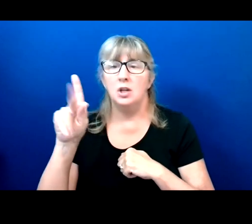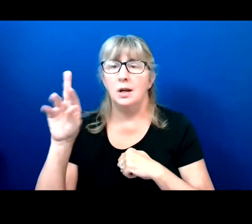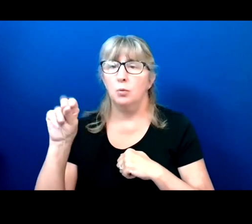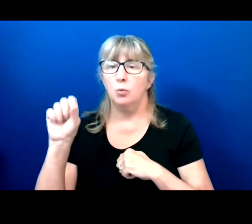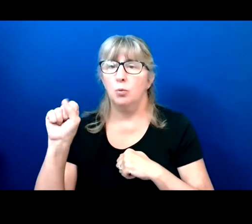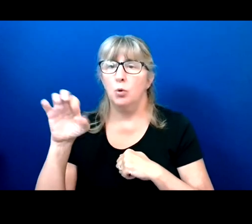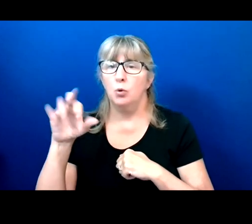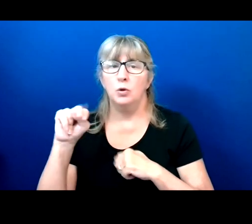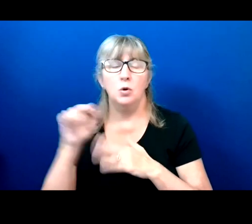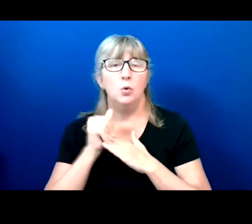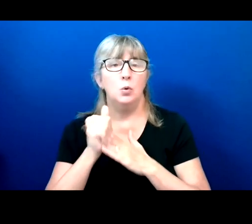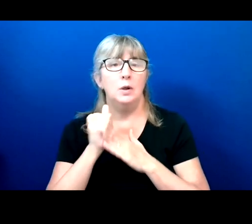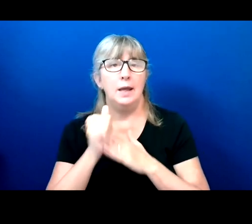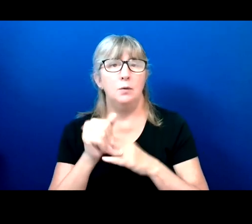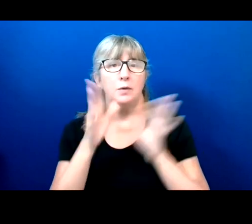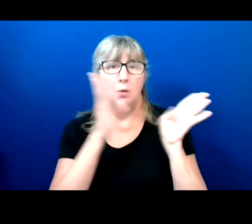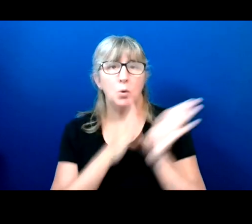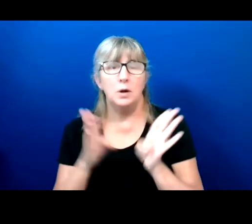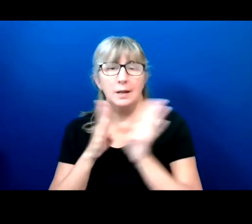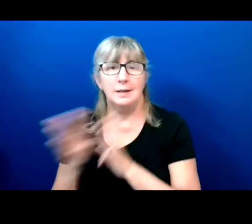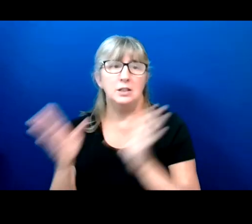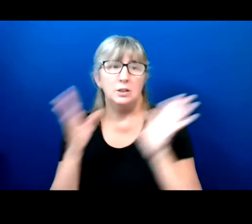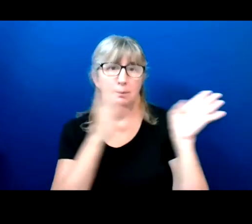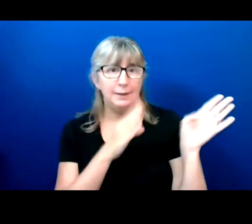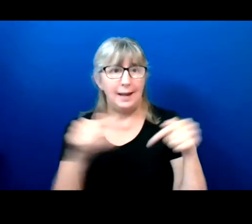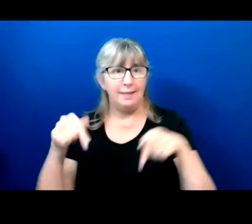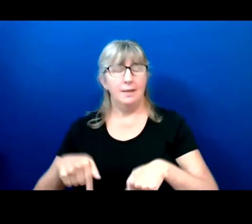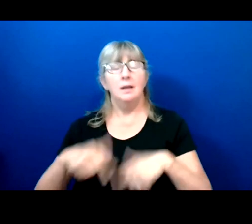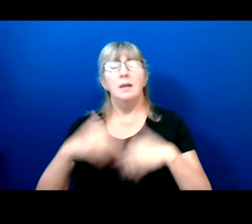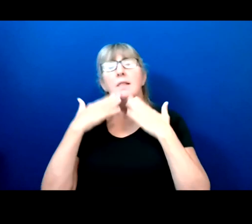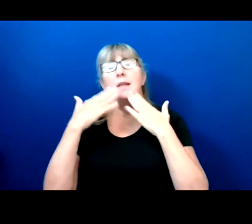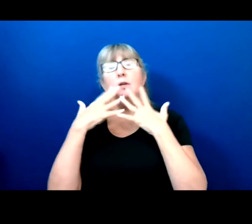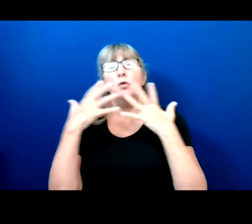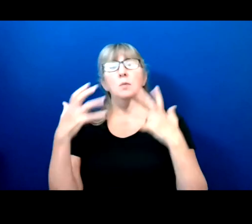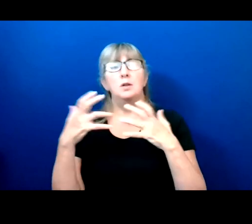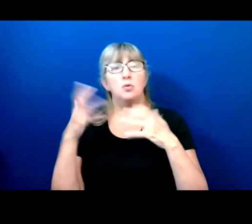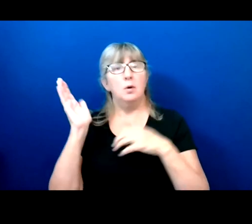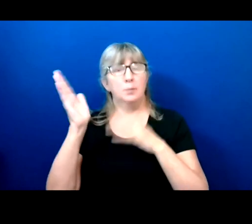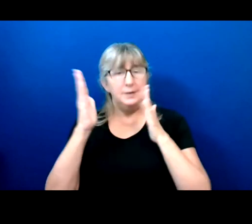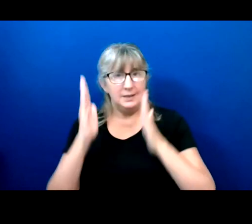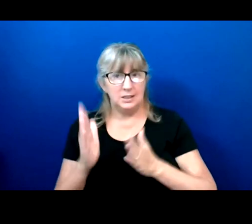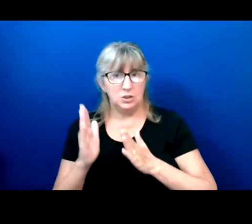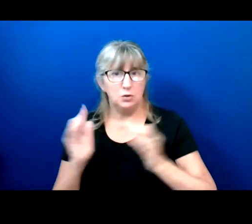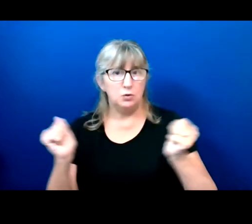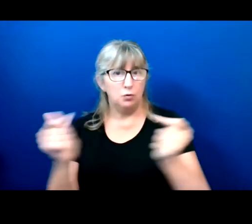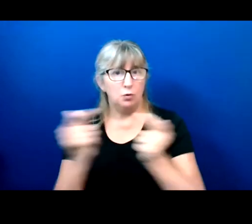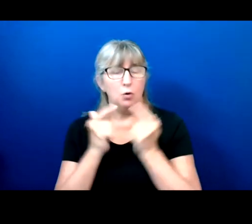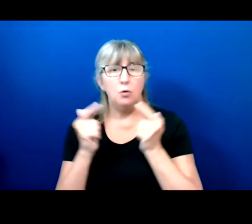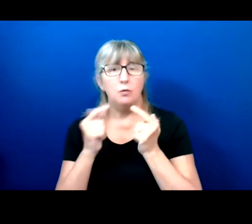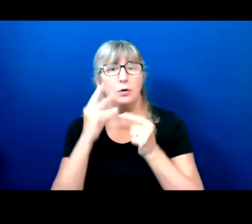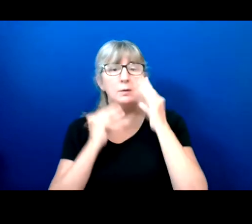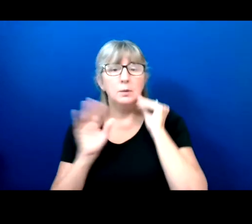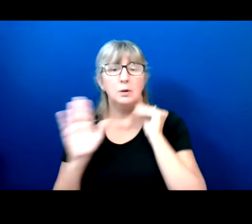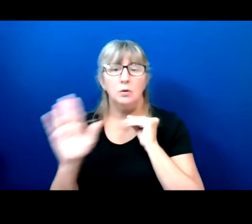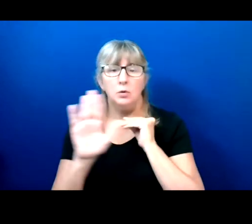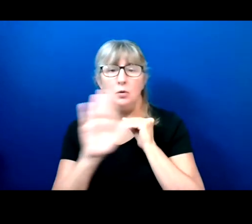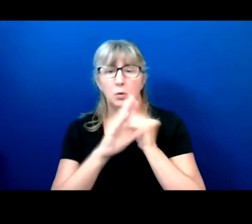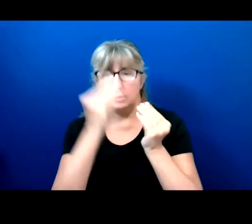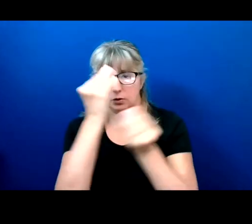and planning efforts. Thank you so much to our panelist and presenters for sharing your experience and insights with us.